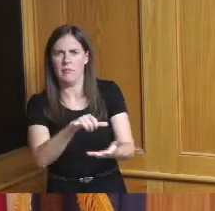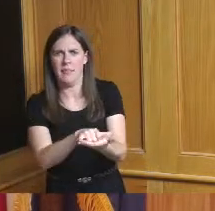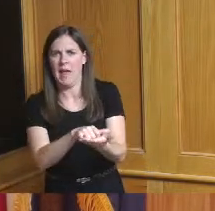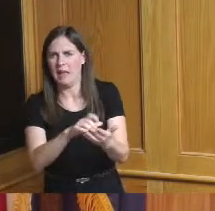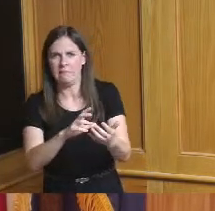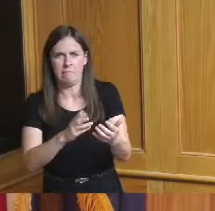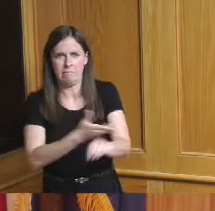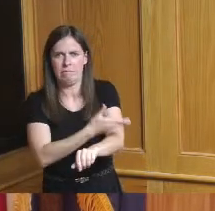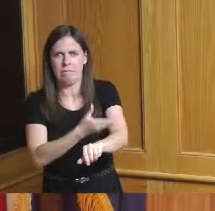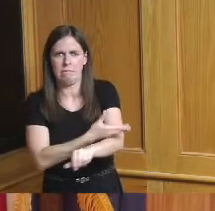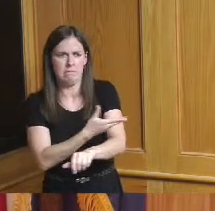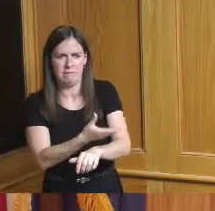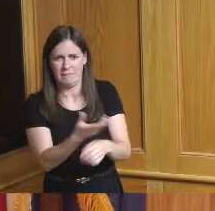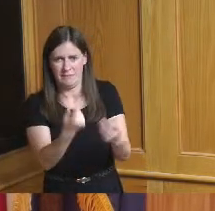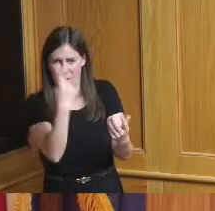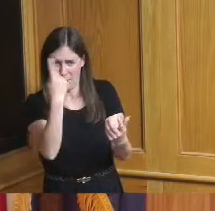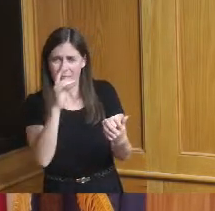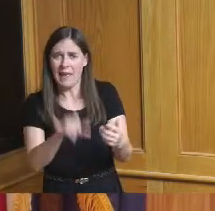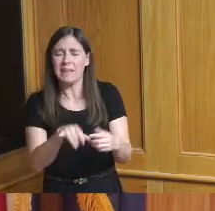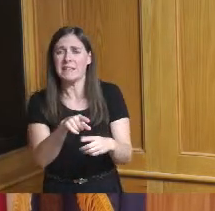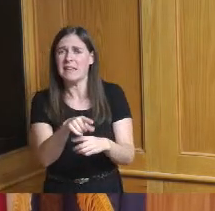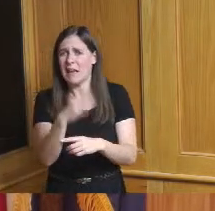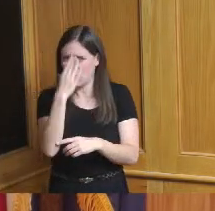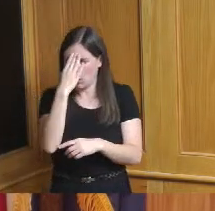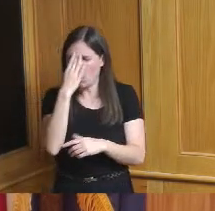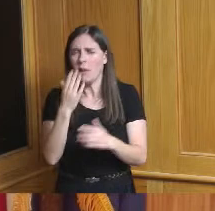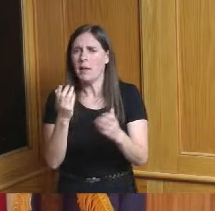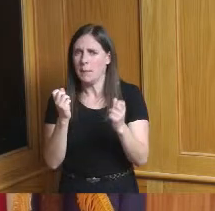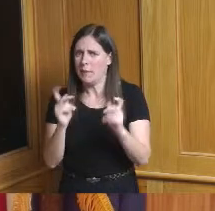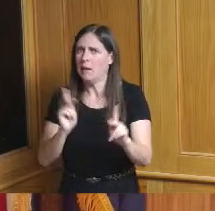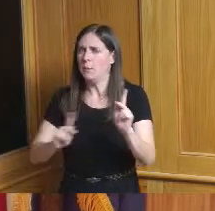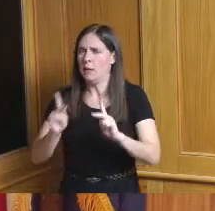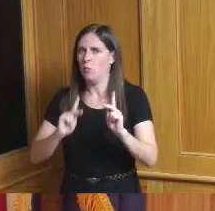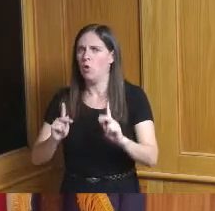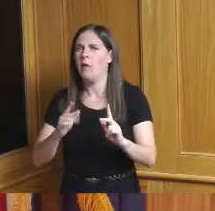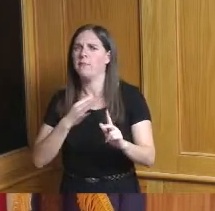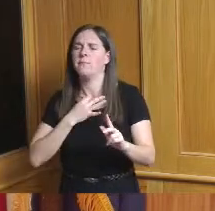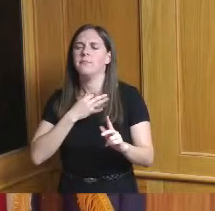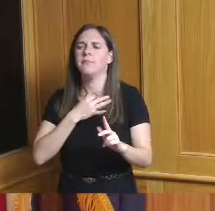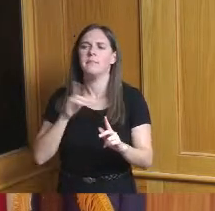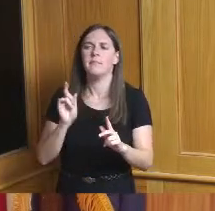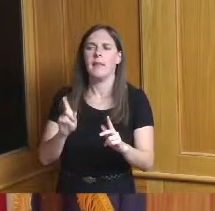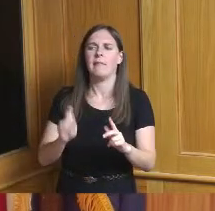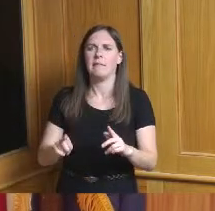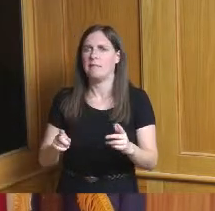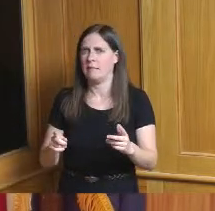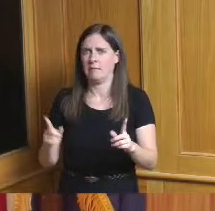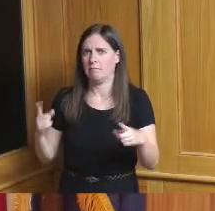that is an important part I know a lot of us have asked over the years and and there's a